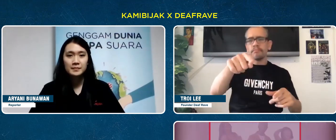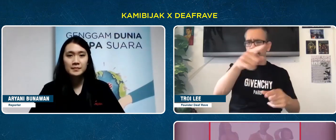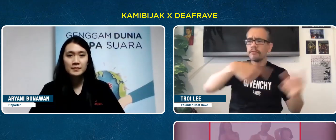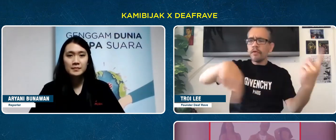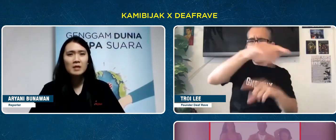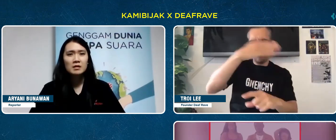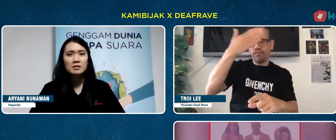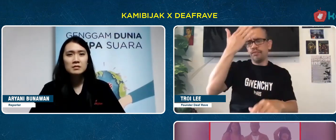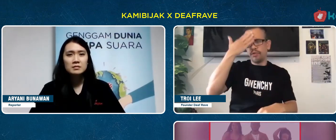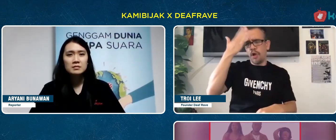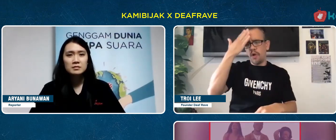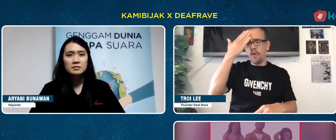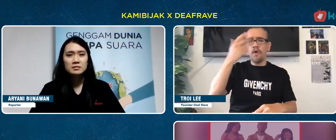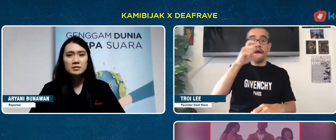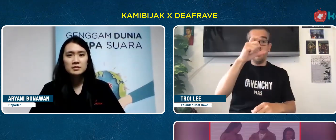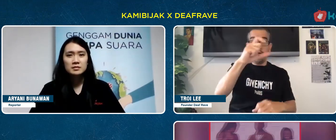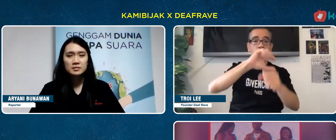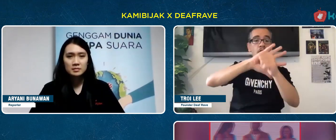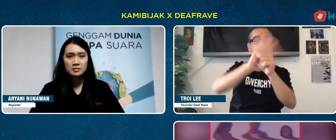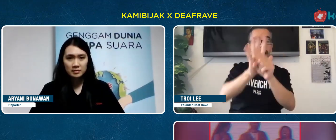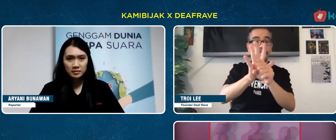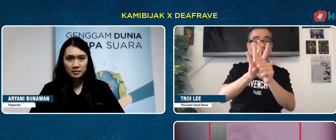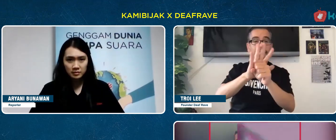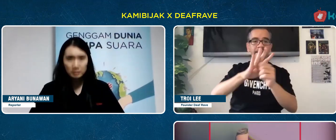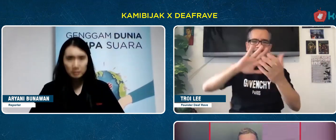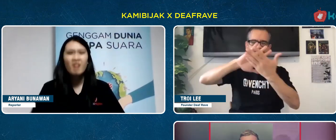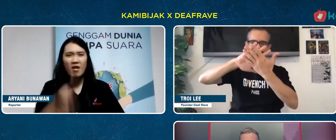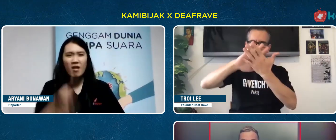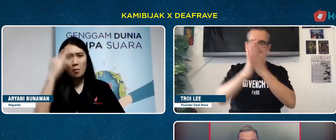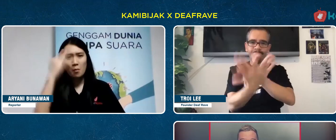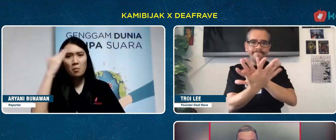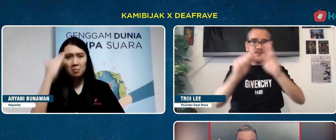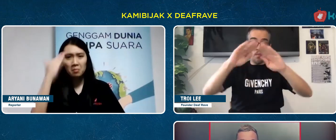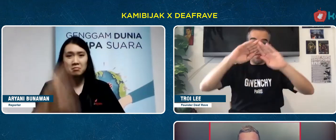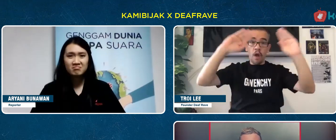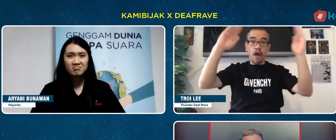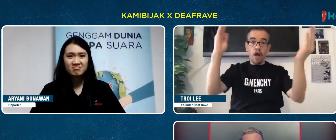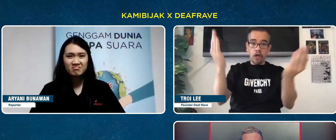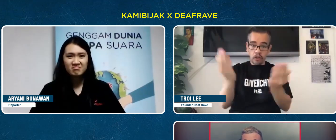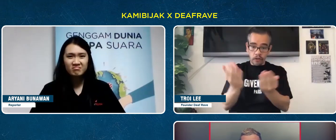You all know, covid has changed the world.